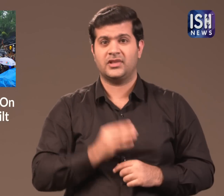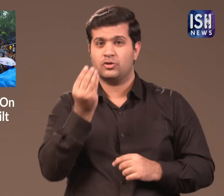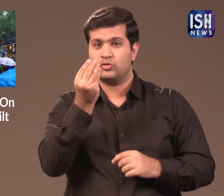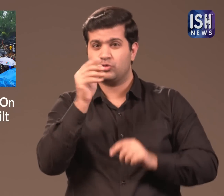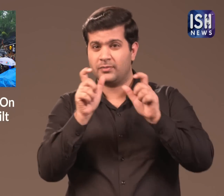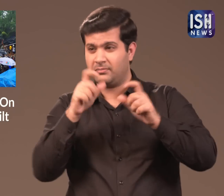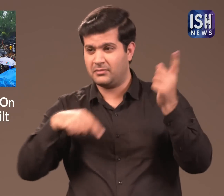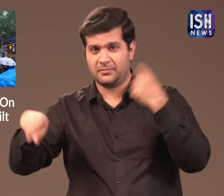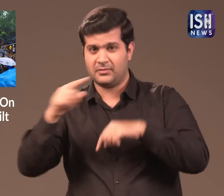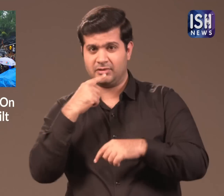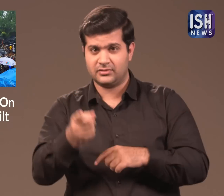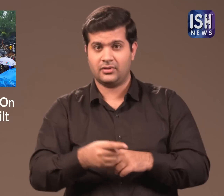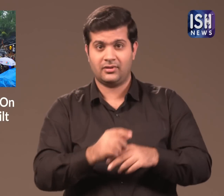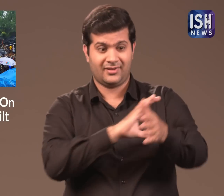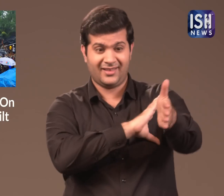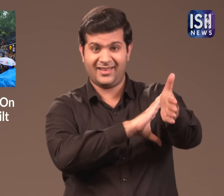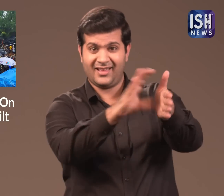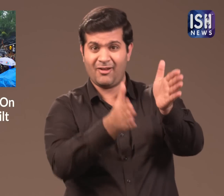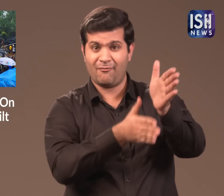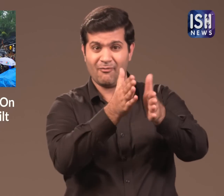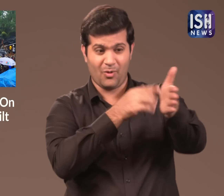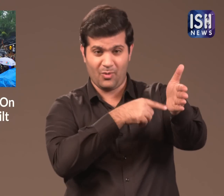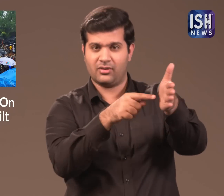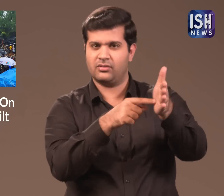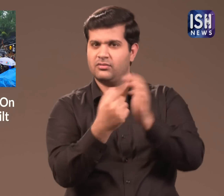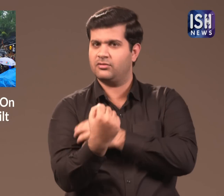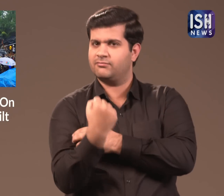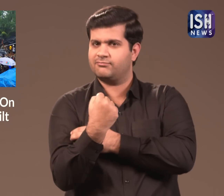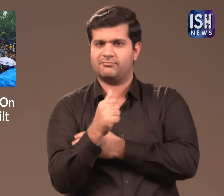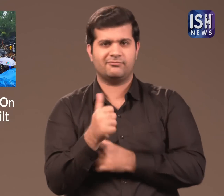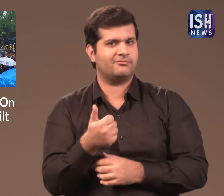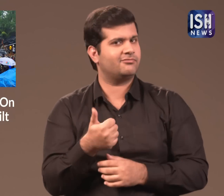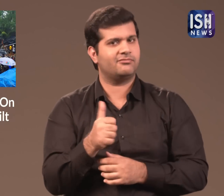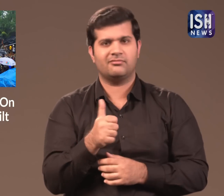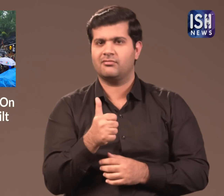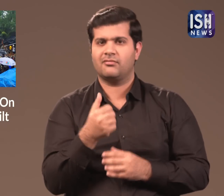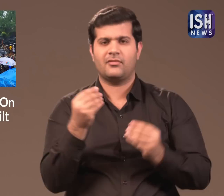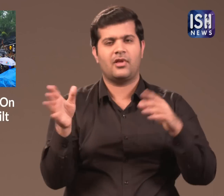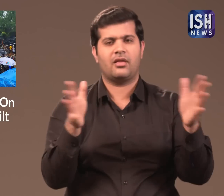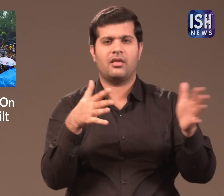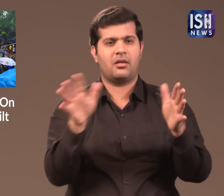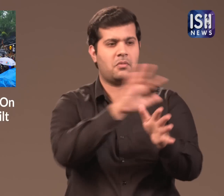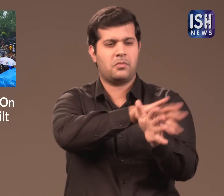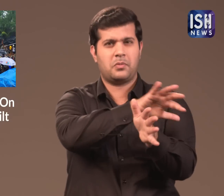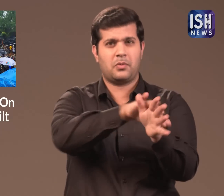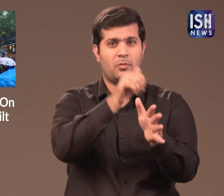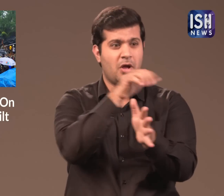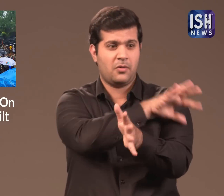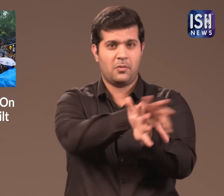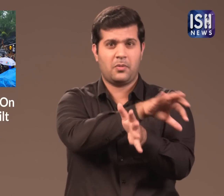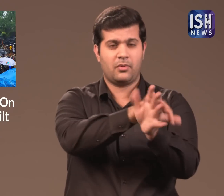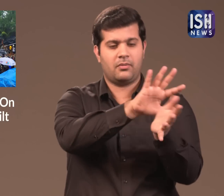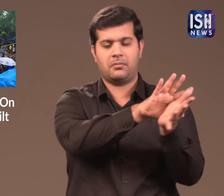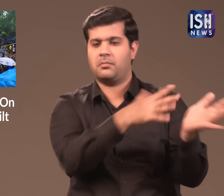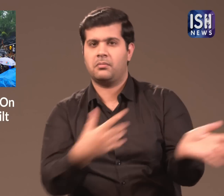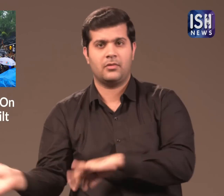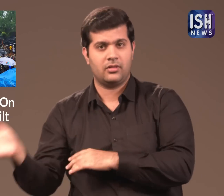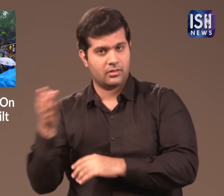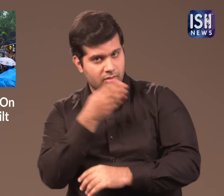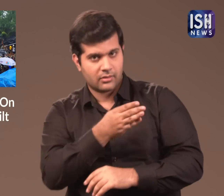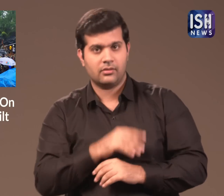Some people said the wall was not strong enough and was poorly built. It collapsed as it could not withstand the water pressure.